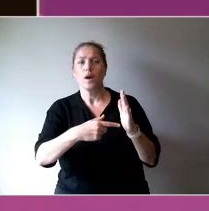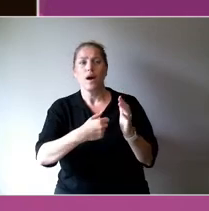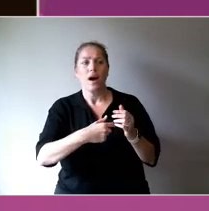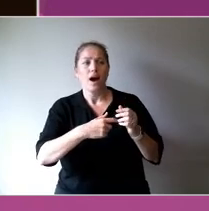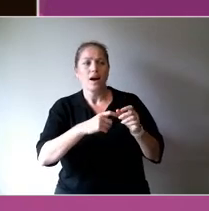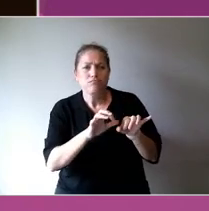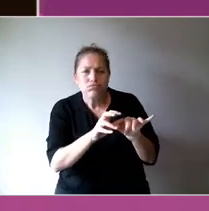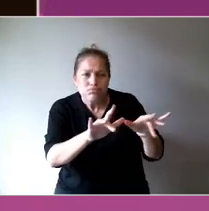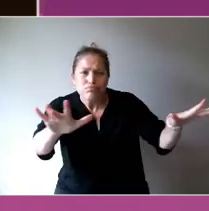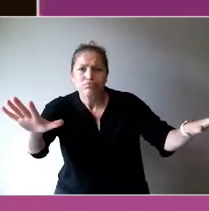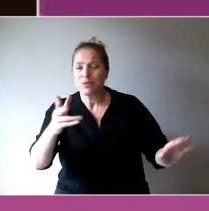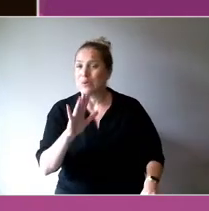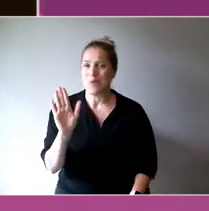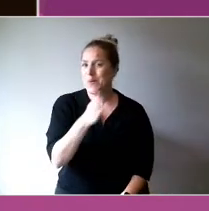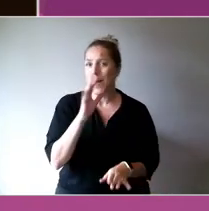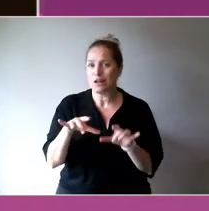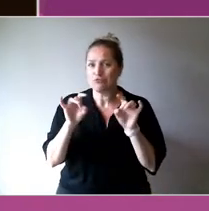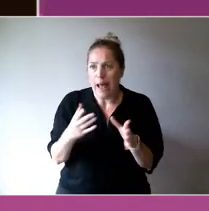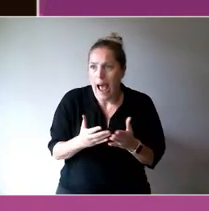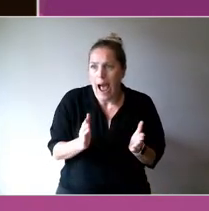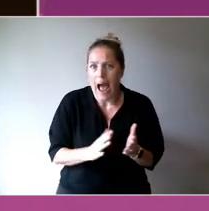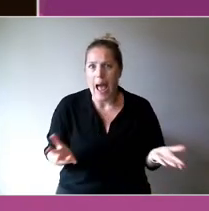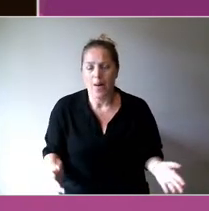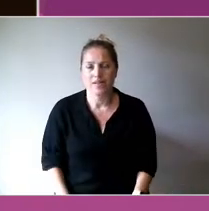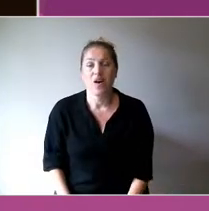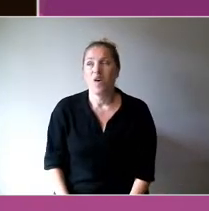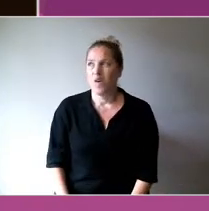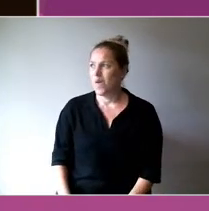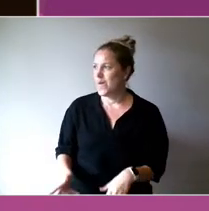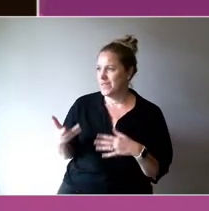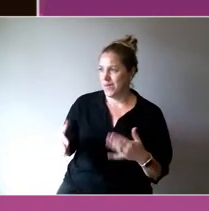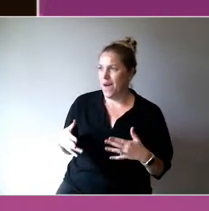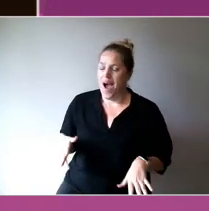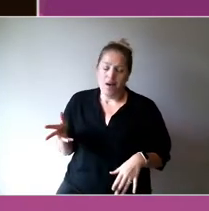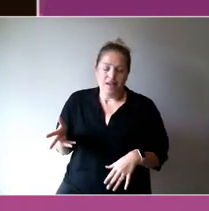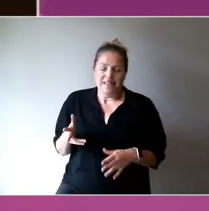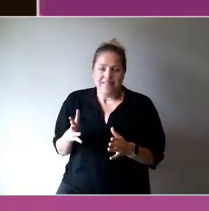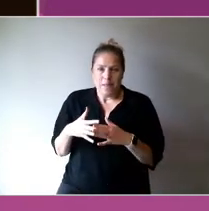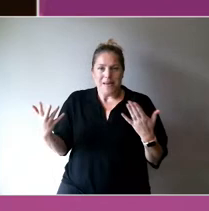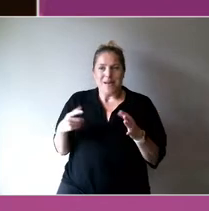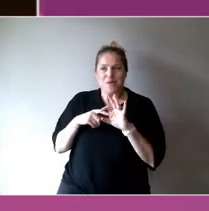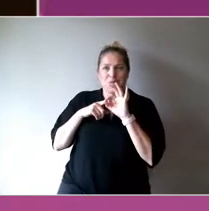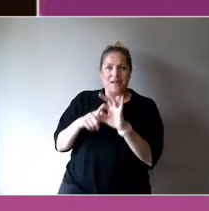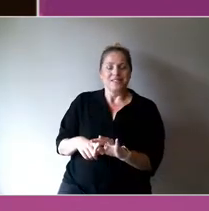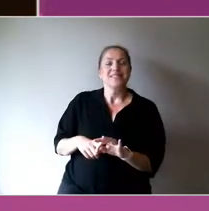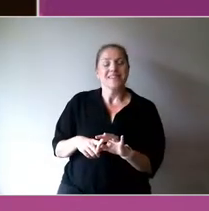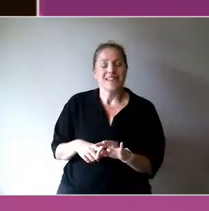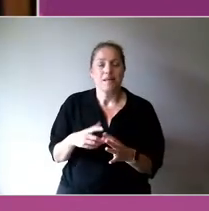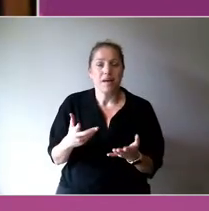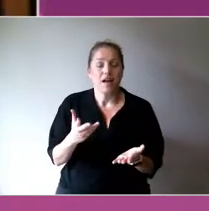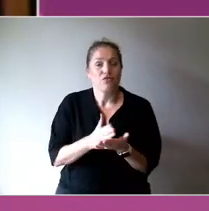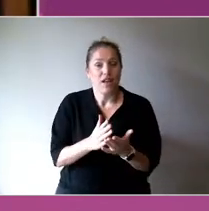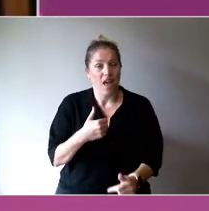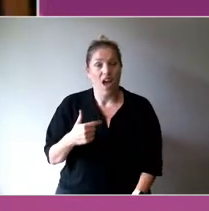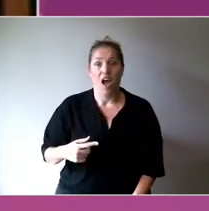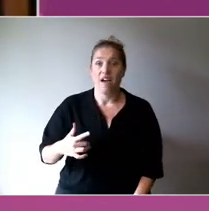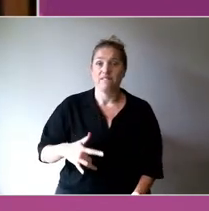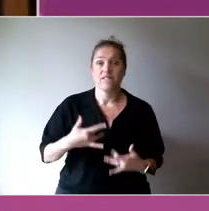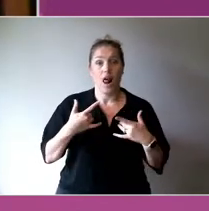I think one of the most powerful things we can do is go local. And work at a regional level.